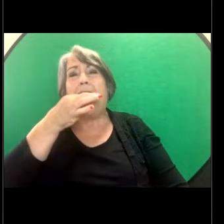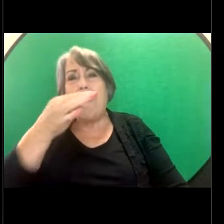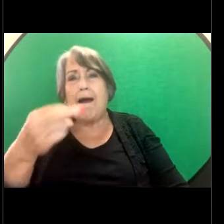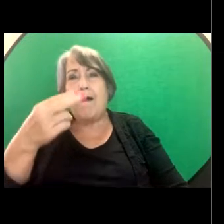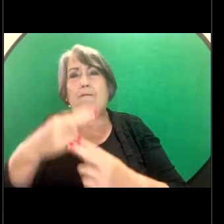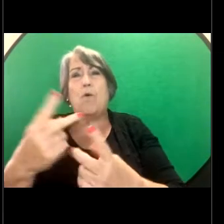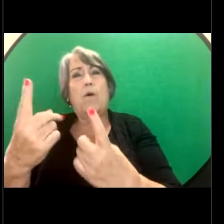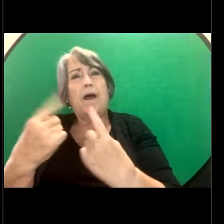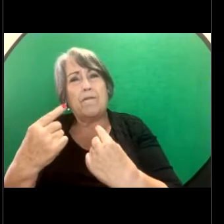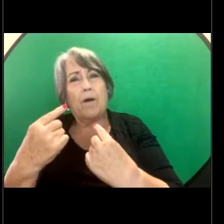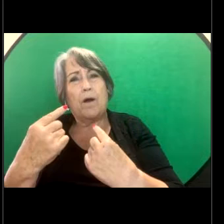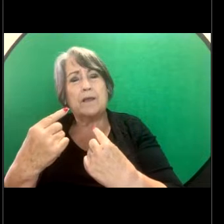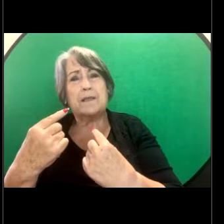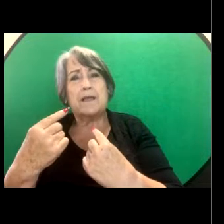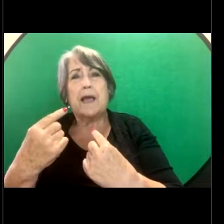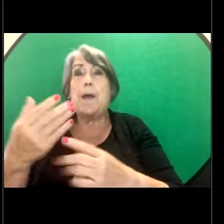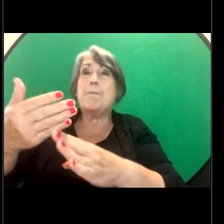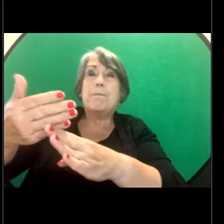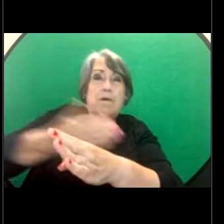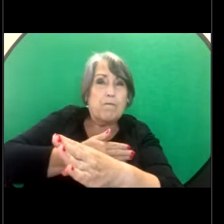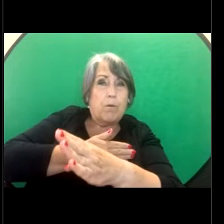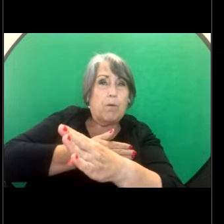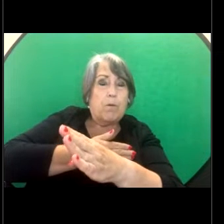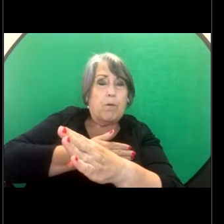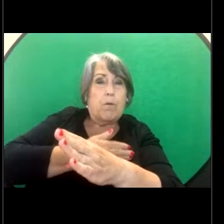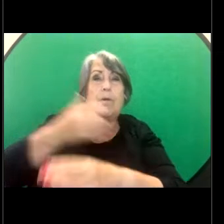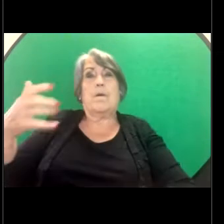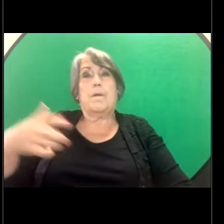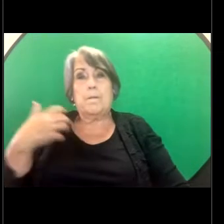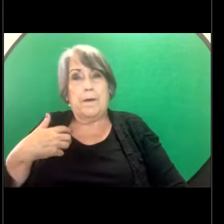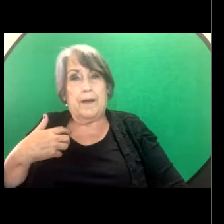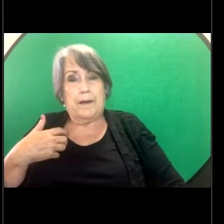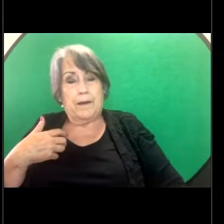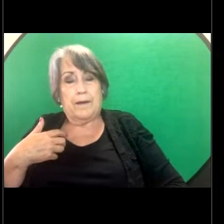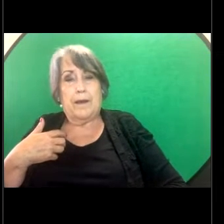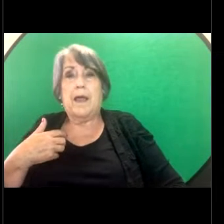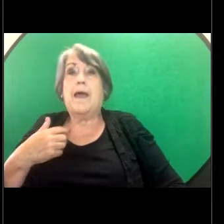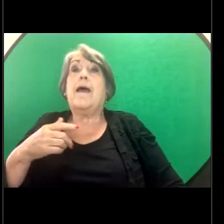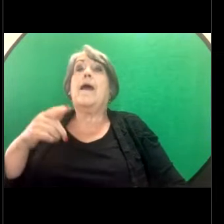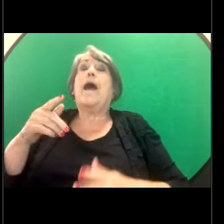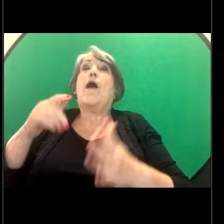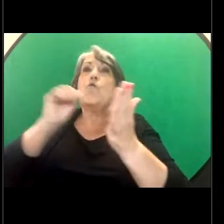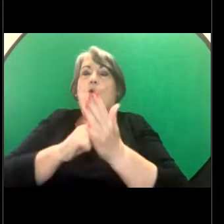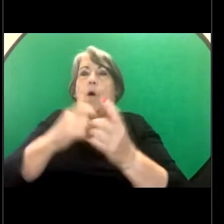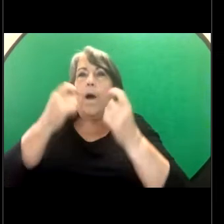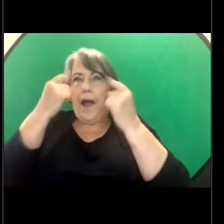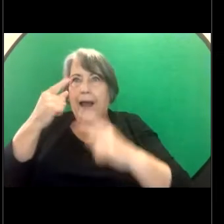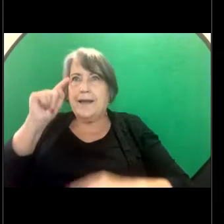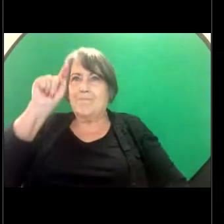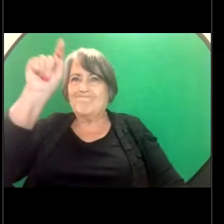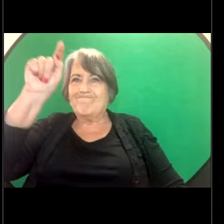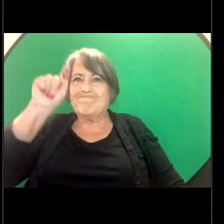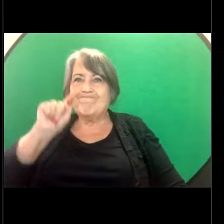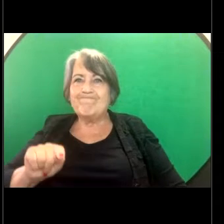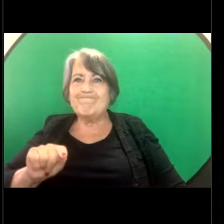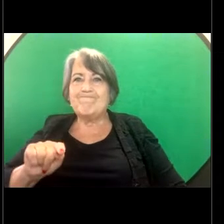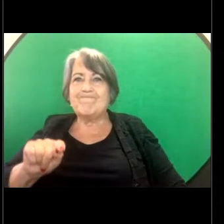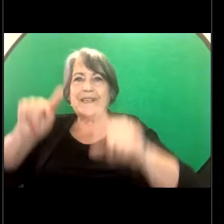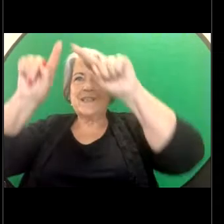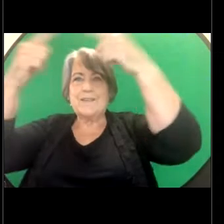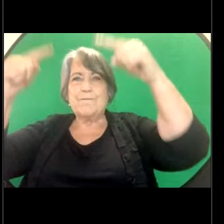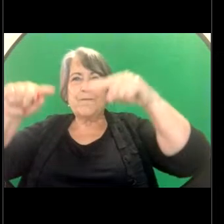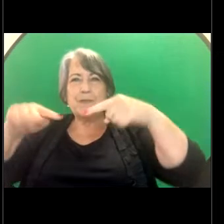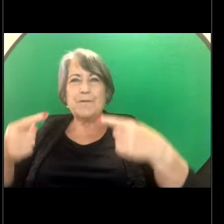hopefully prior to making a complaint so they understand the different pros and cons of the